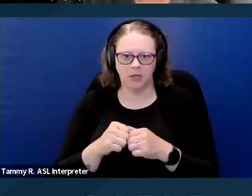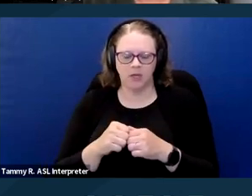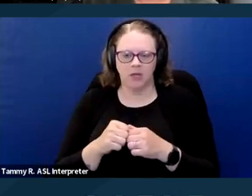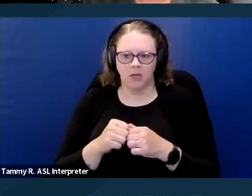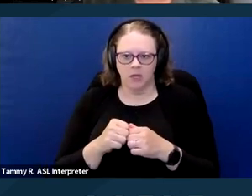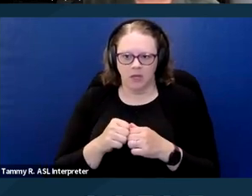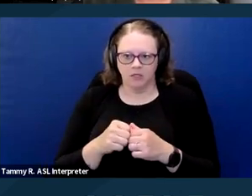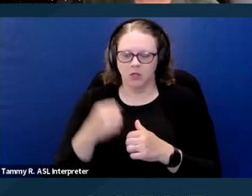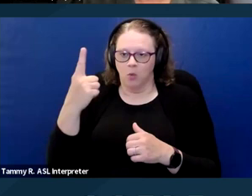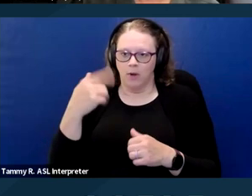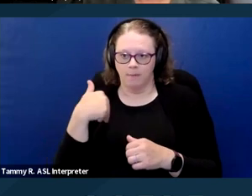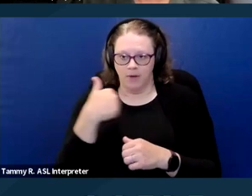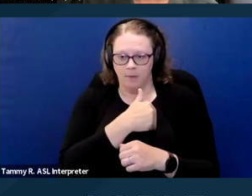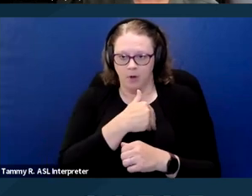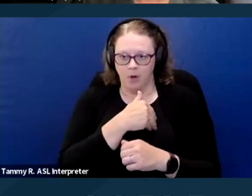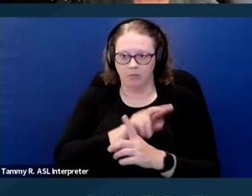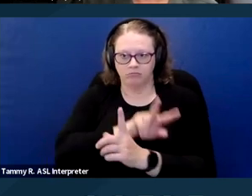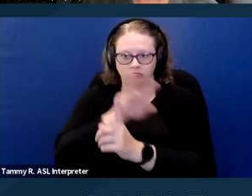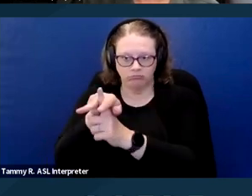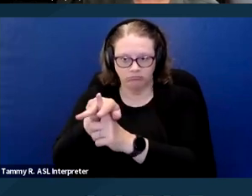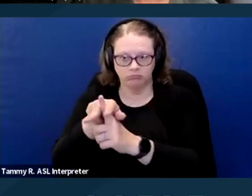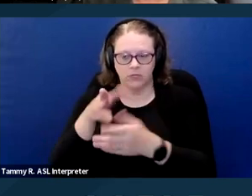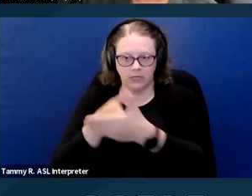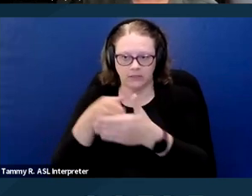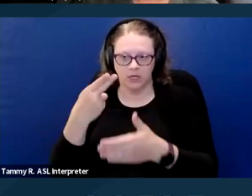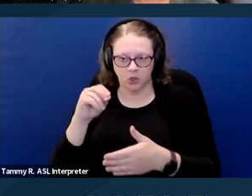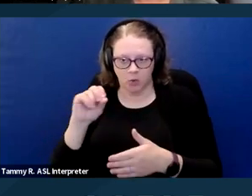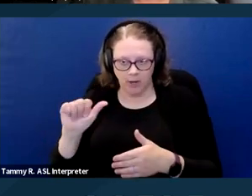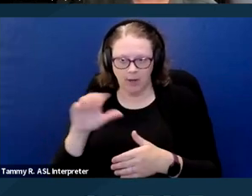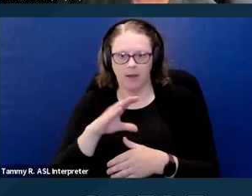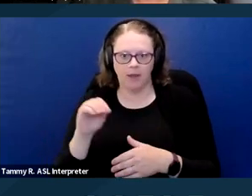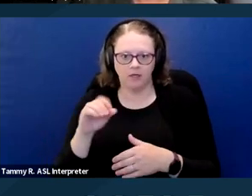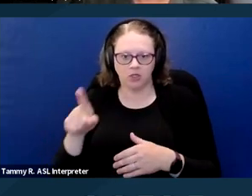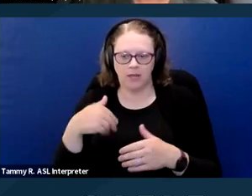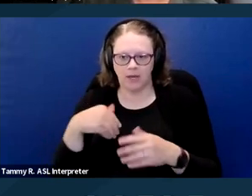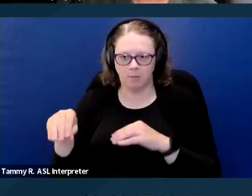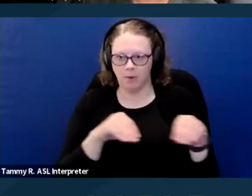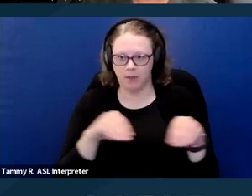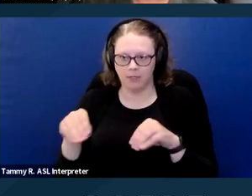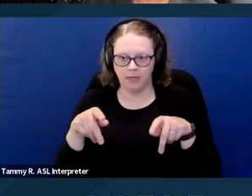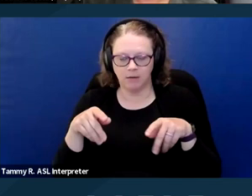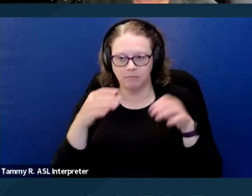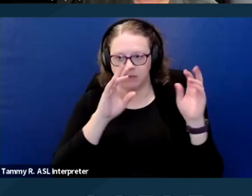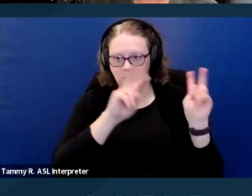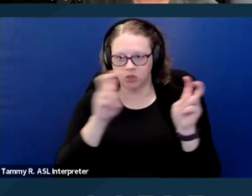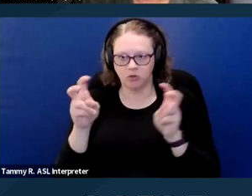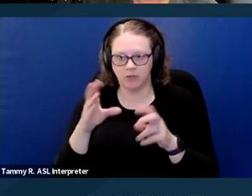by one of its members. She had mobility issues and was denied access to the homeowner's clubhouse